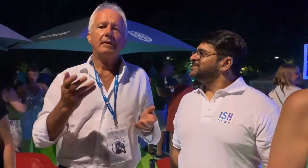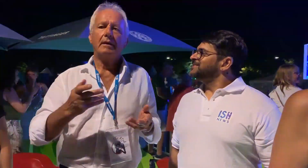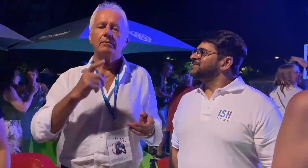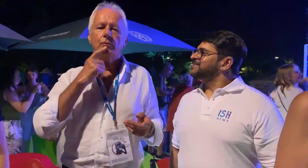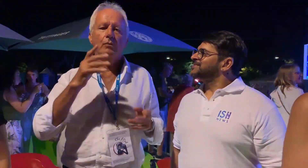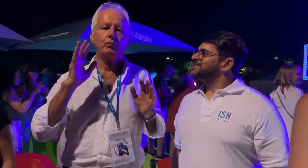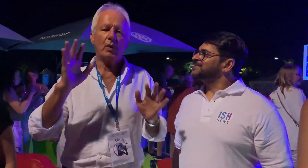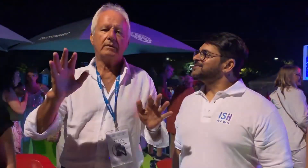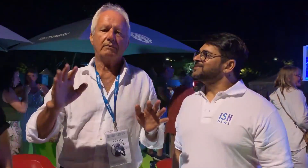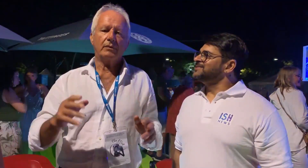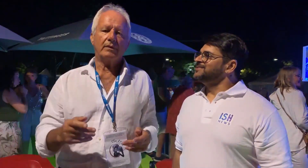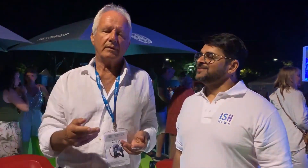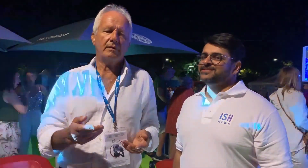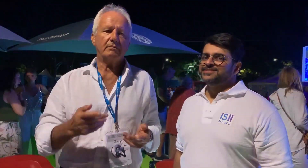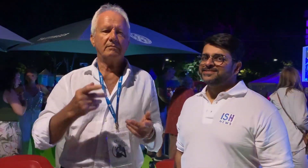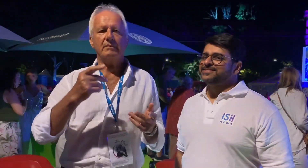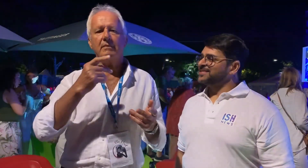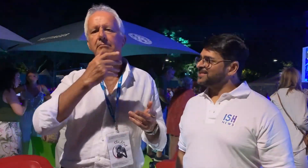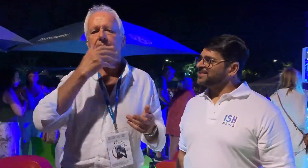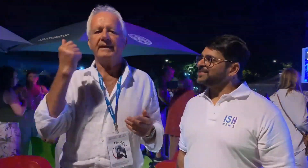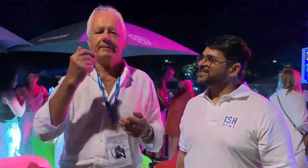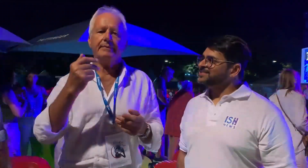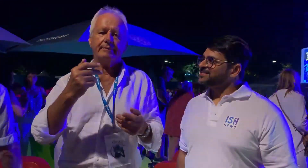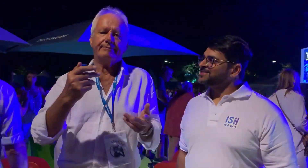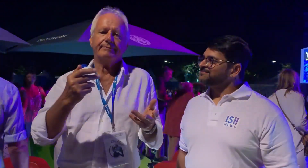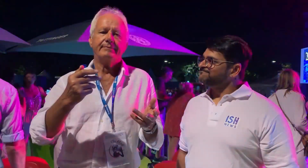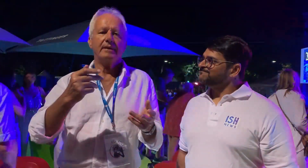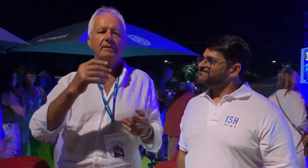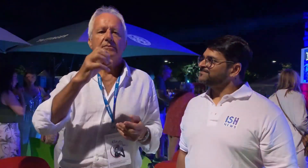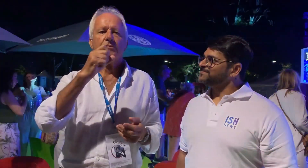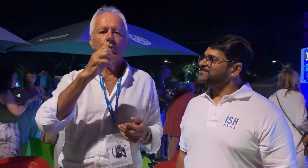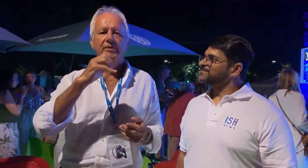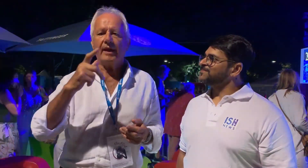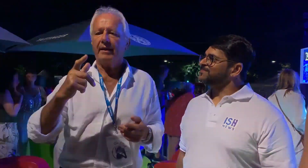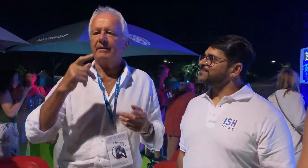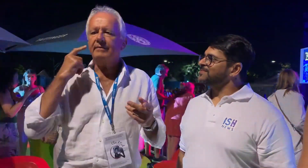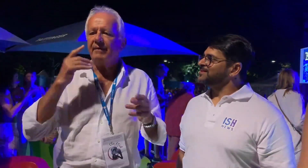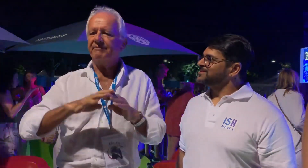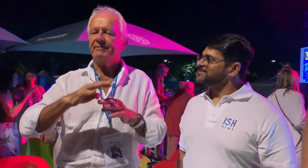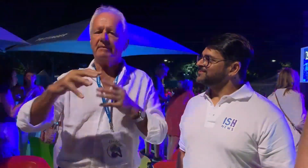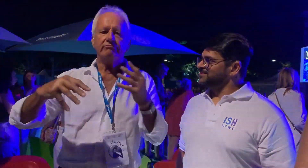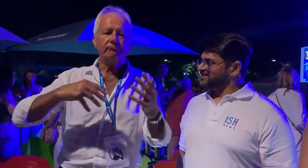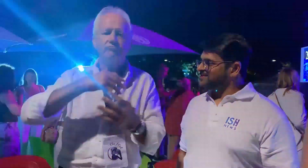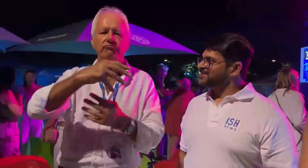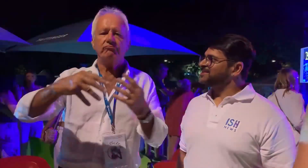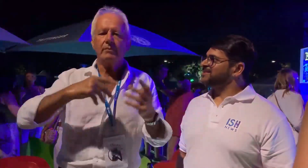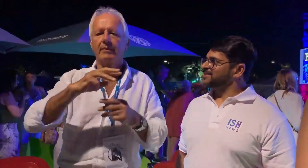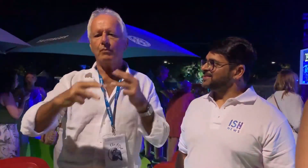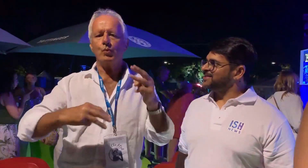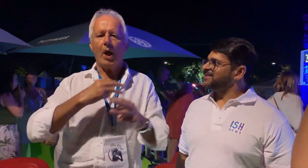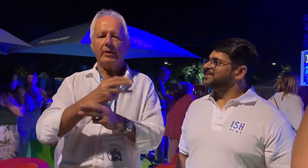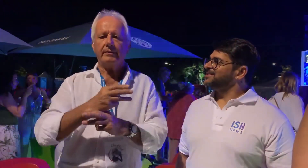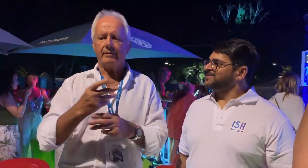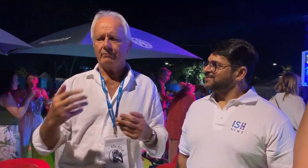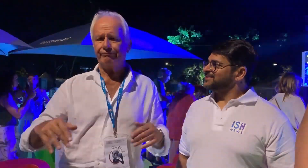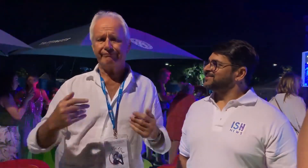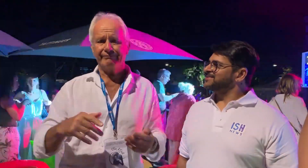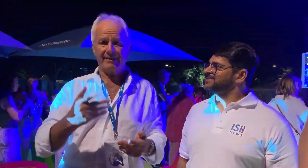It's wonderful! It is better as I got to socialise with Deaf people from all over the world.